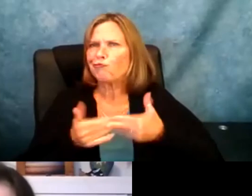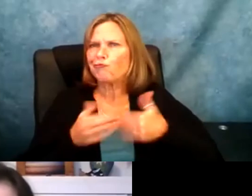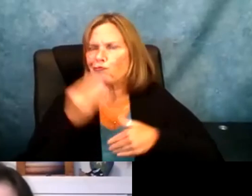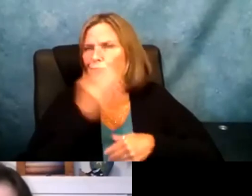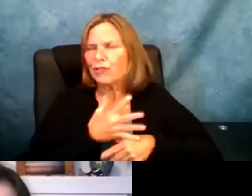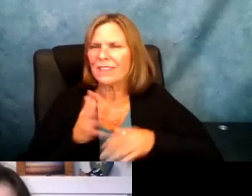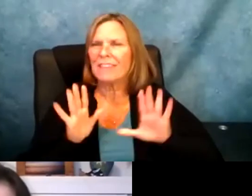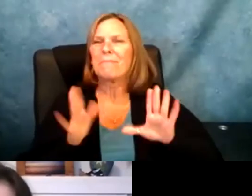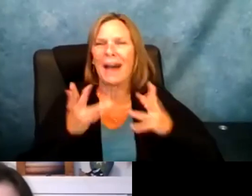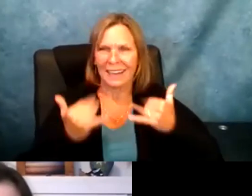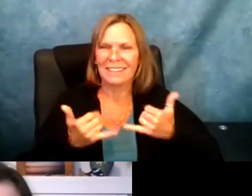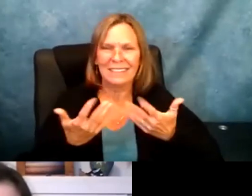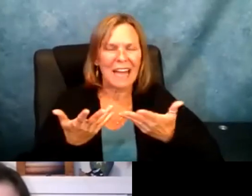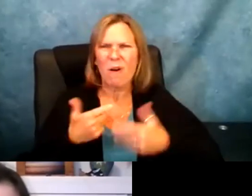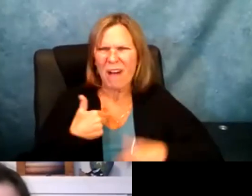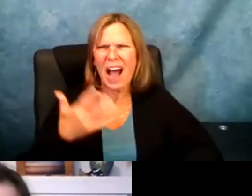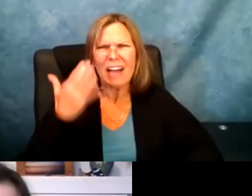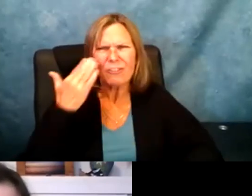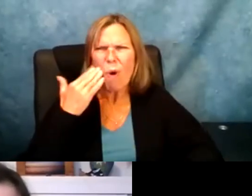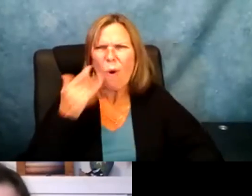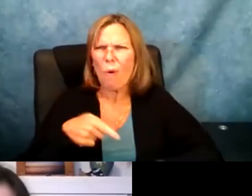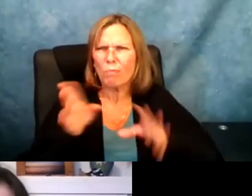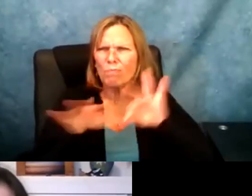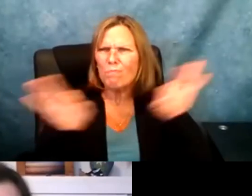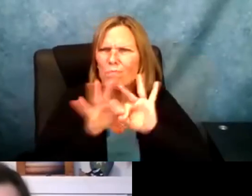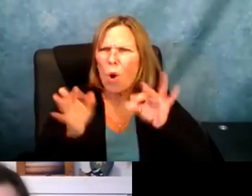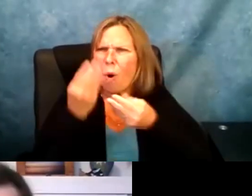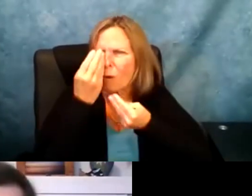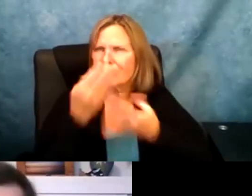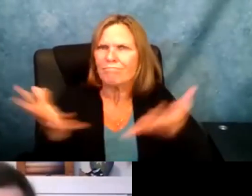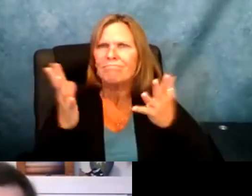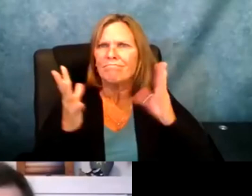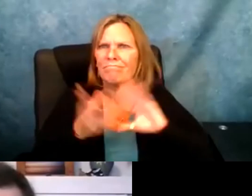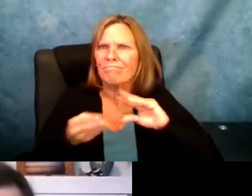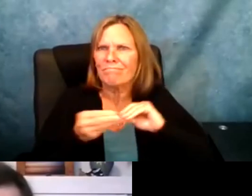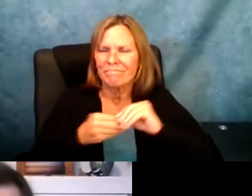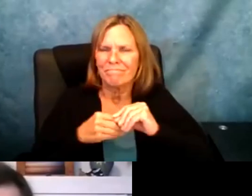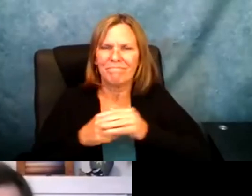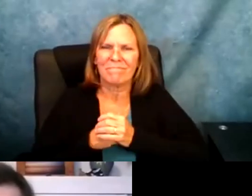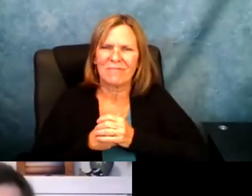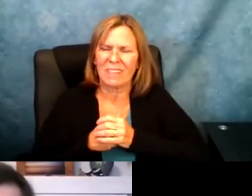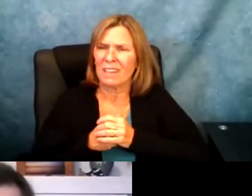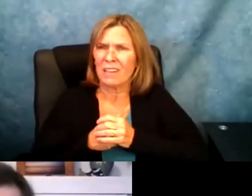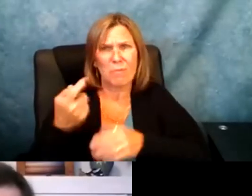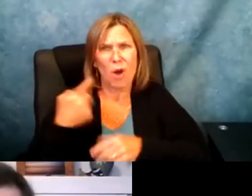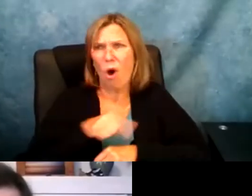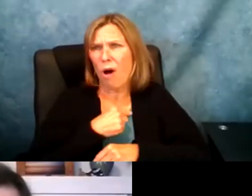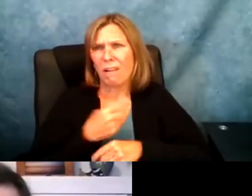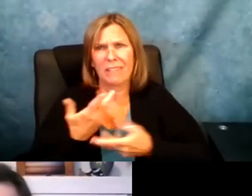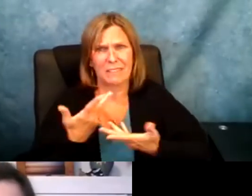like for a very long time that it didn't which is really unfortunate because it still feels like that these days sometimes. Not just